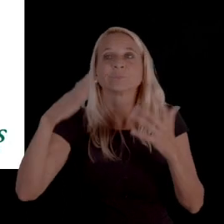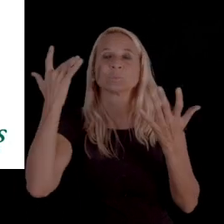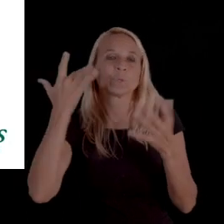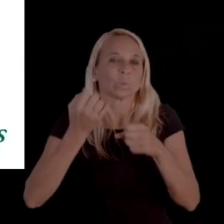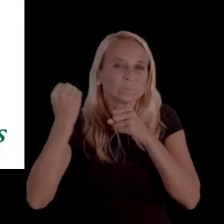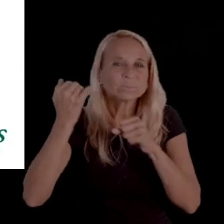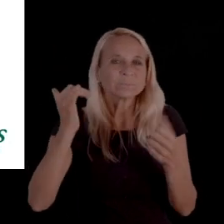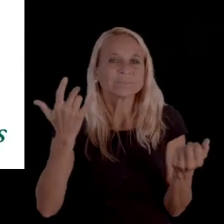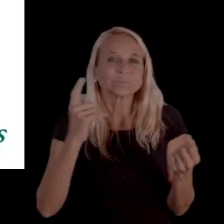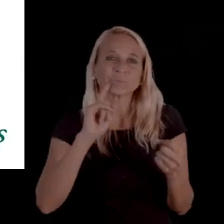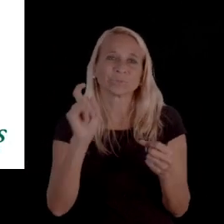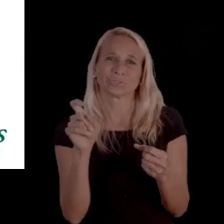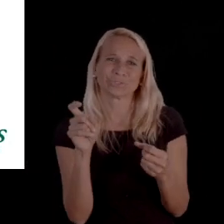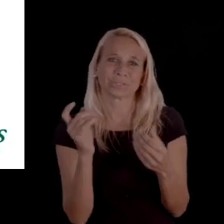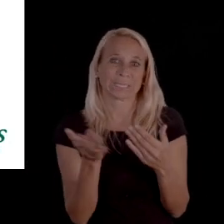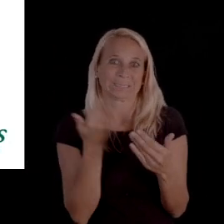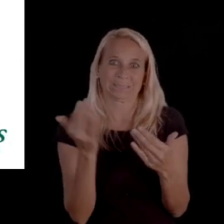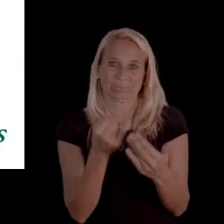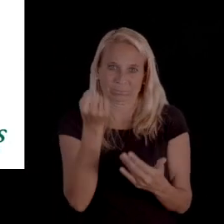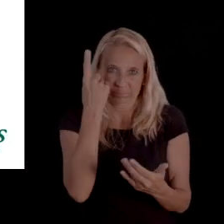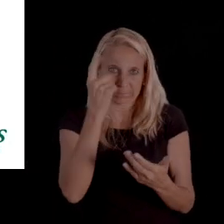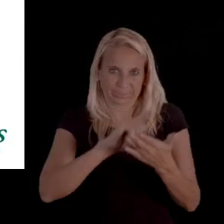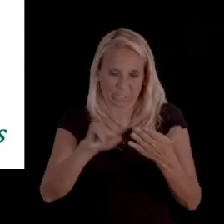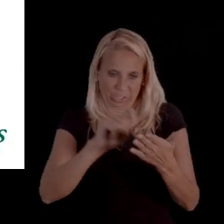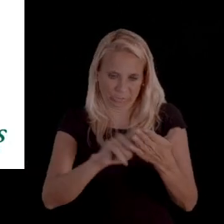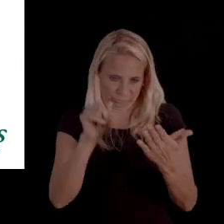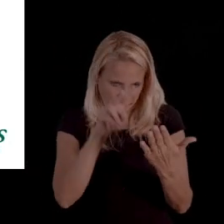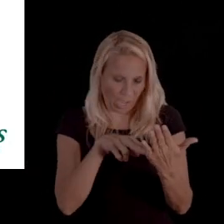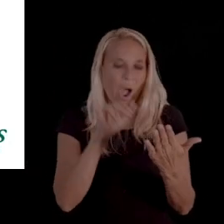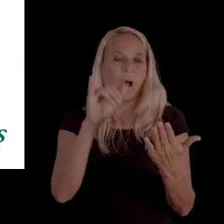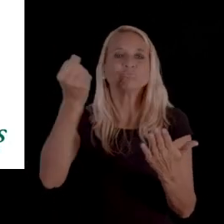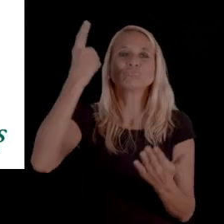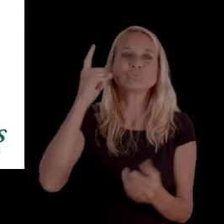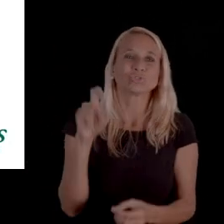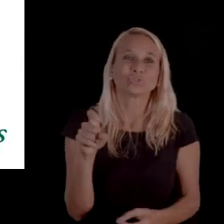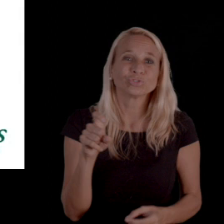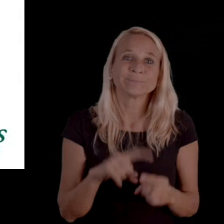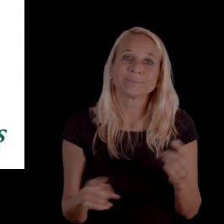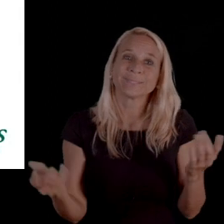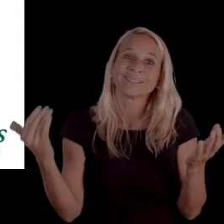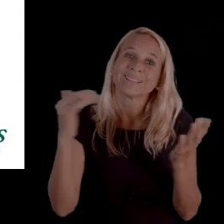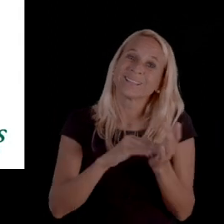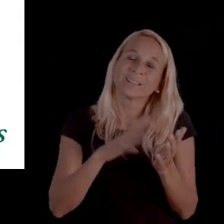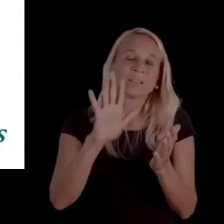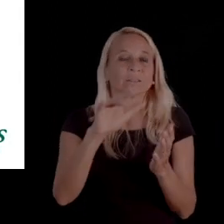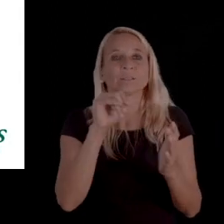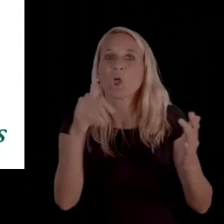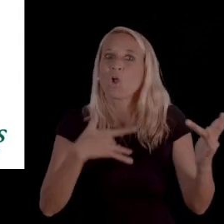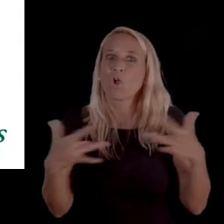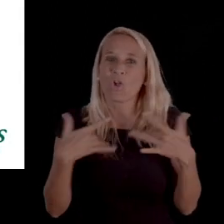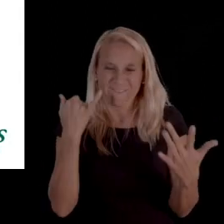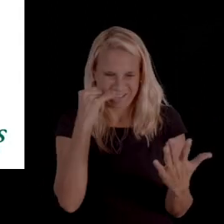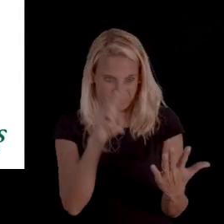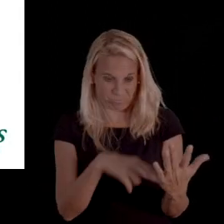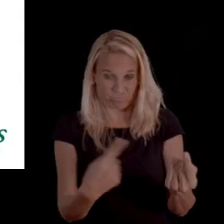It should be easily understandable and written to where you can understand. But again, don't be concerned if it's not.